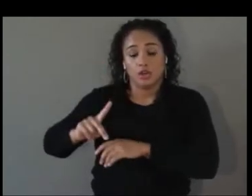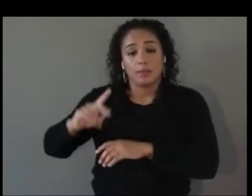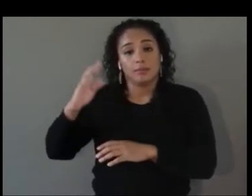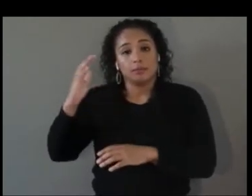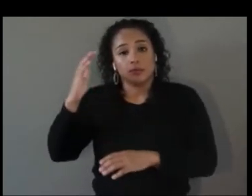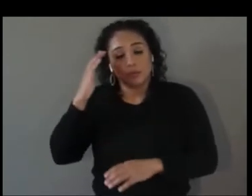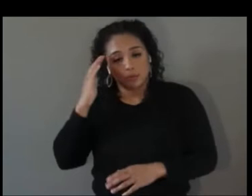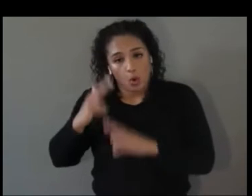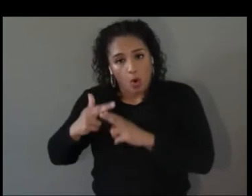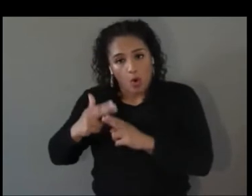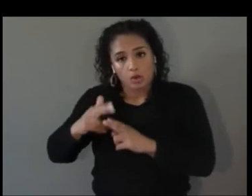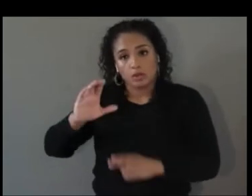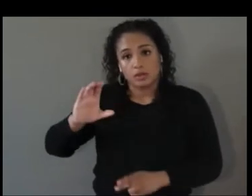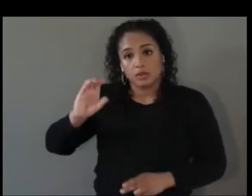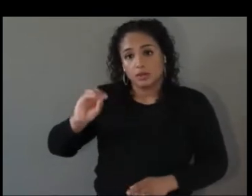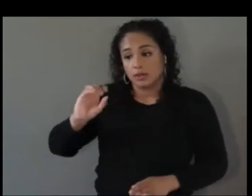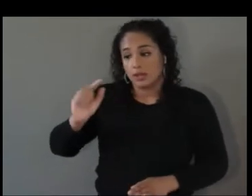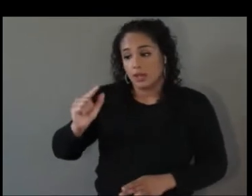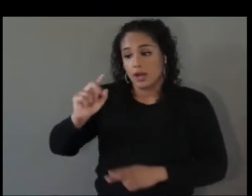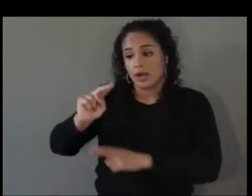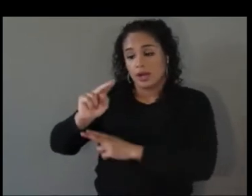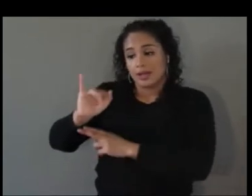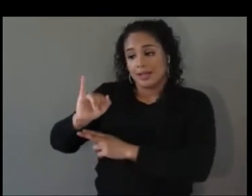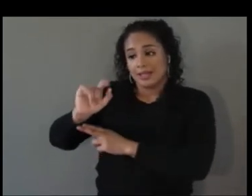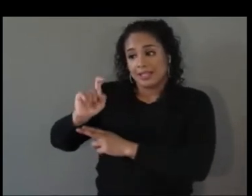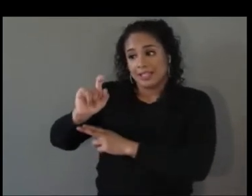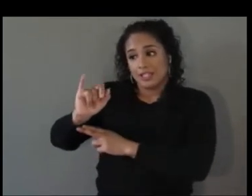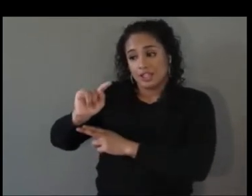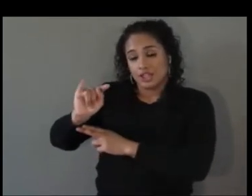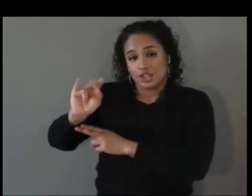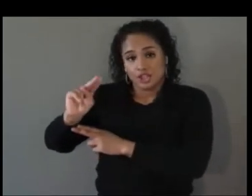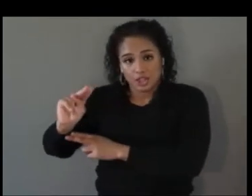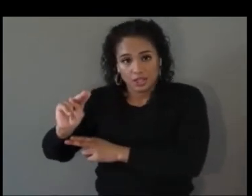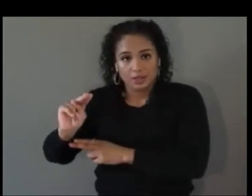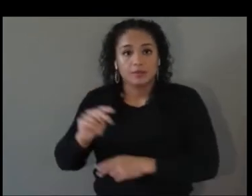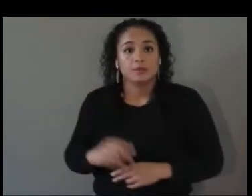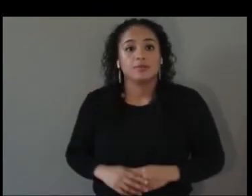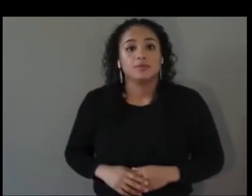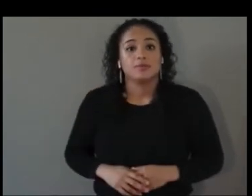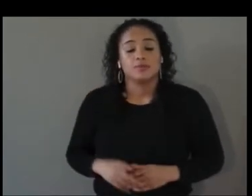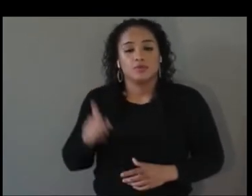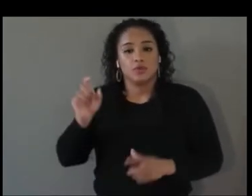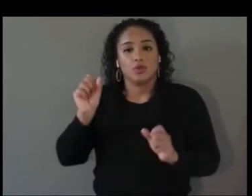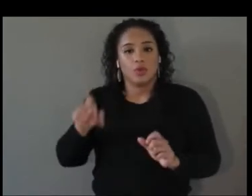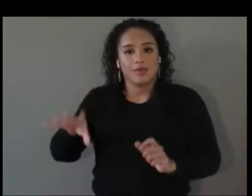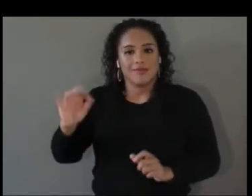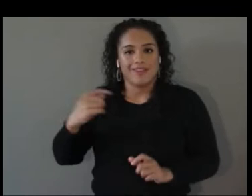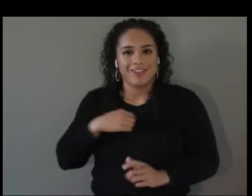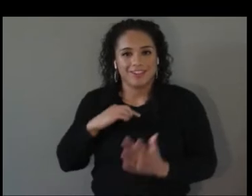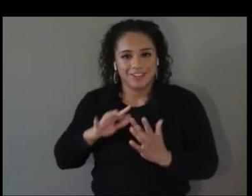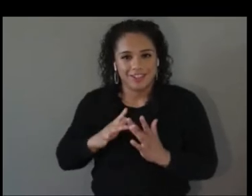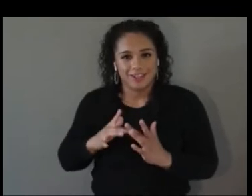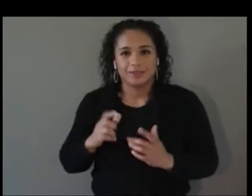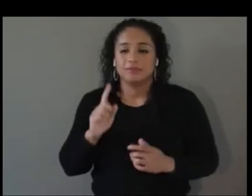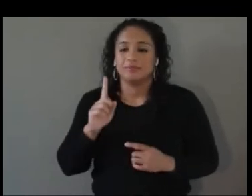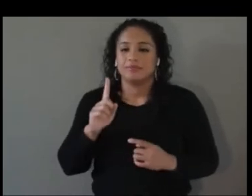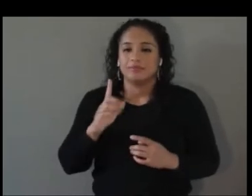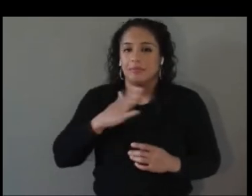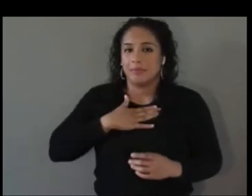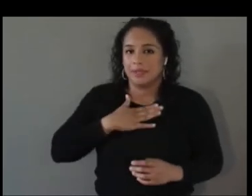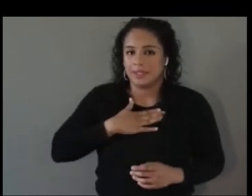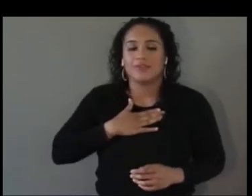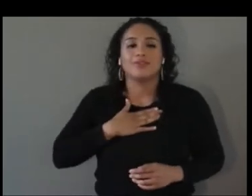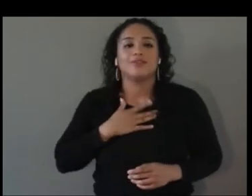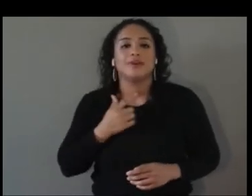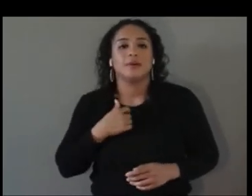can find us online. So at Cognixion - oh, a little bit about me, so I’m a middle-aged guy, white guy, live in California.